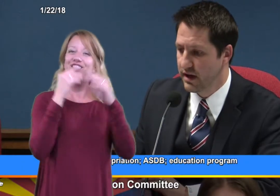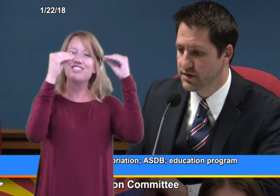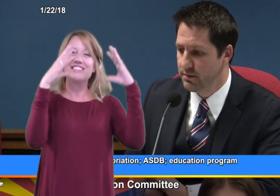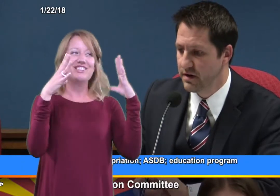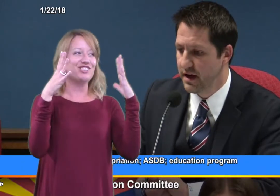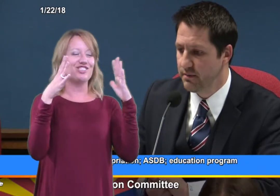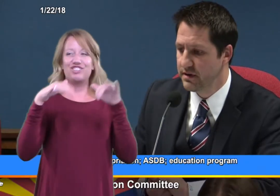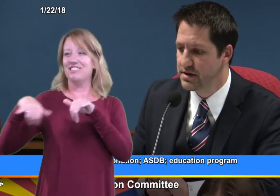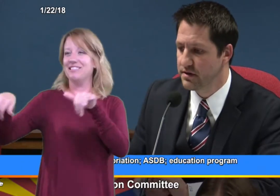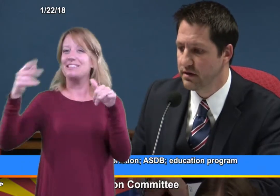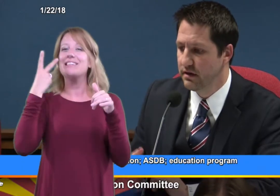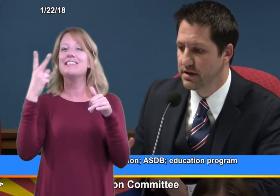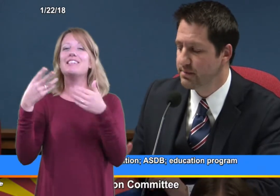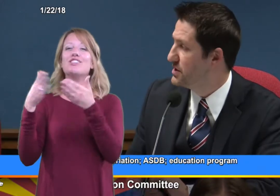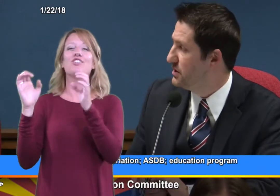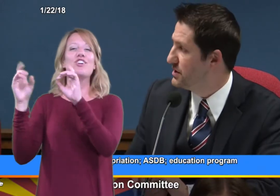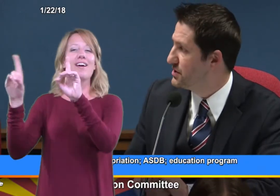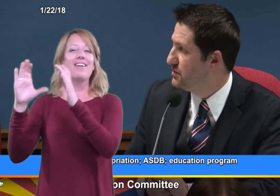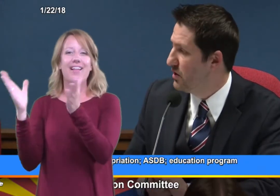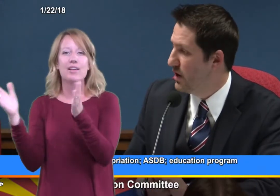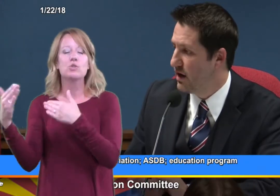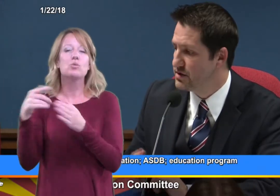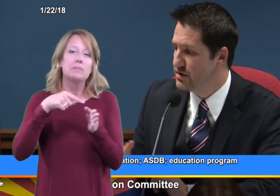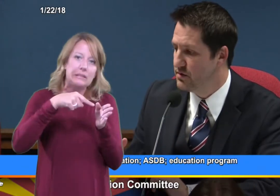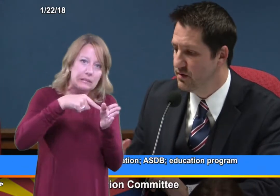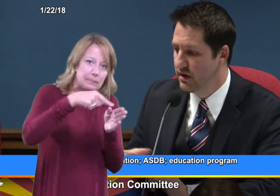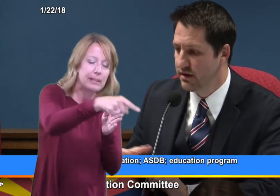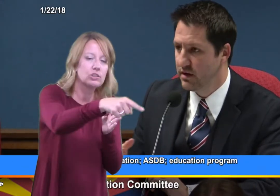classroom every day, but these are specialists who know how to deal with